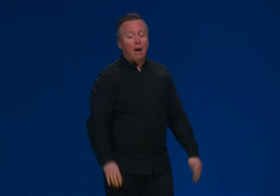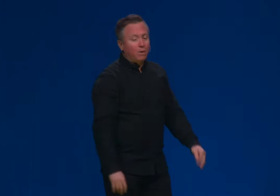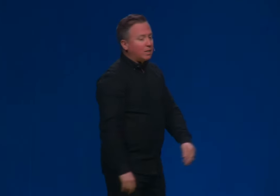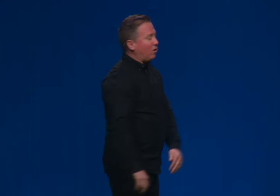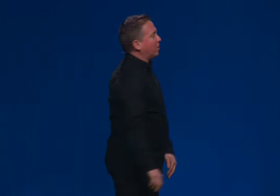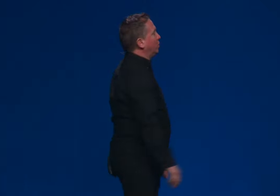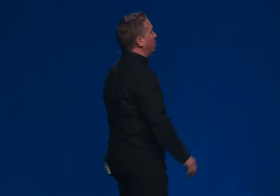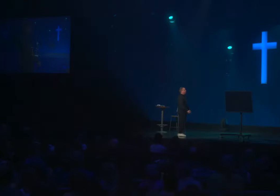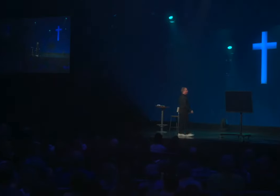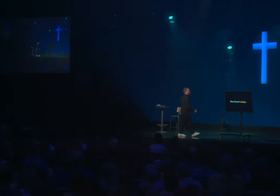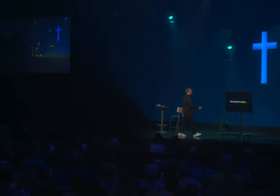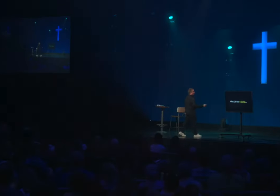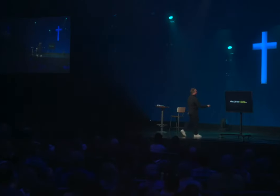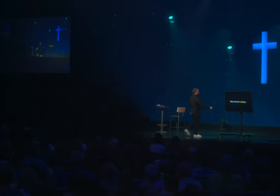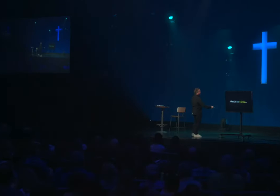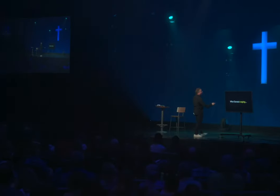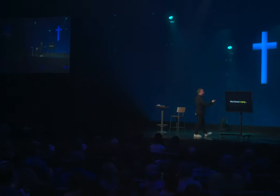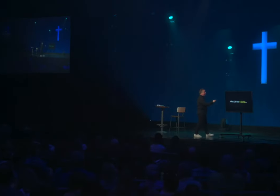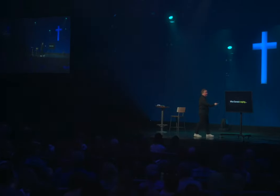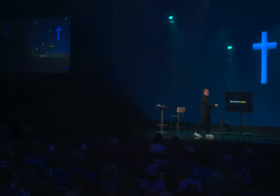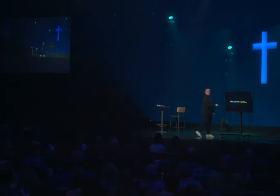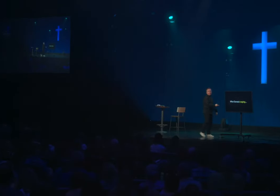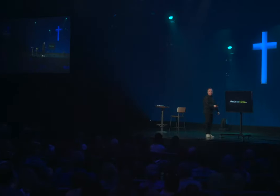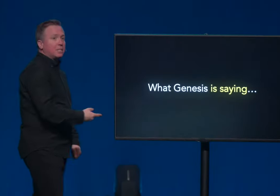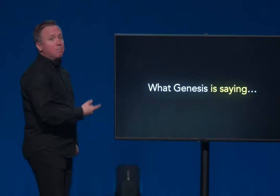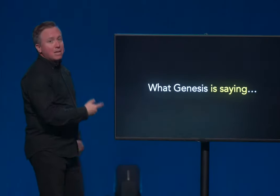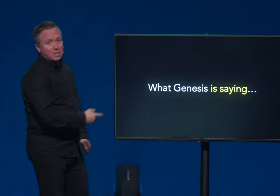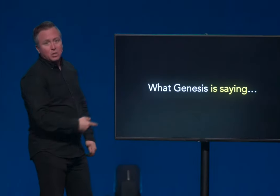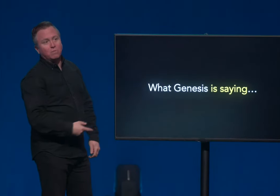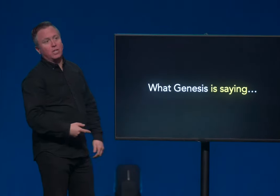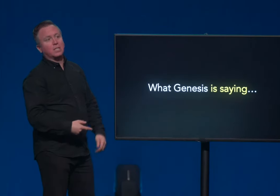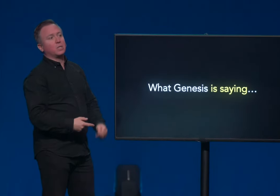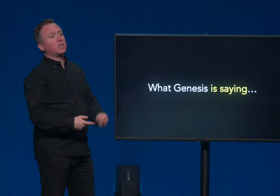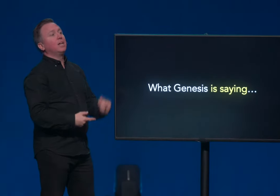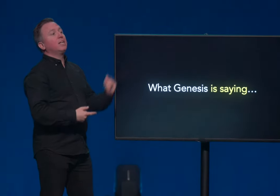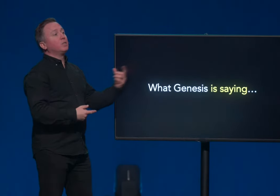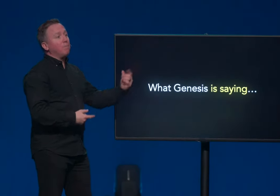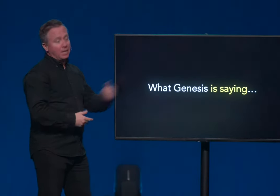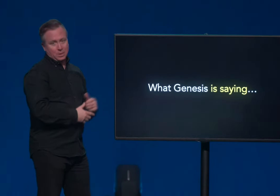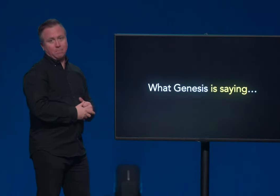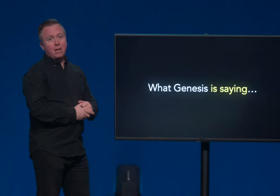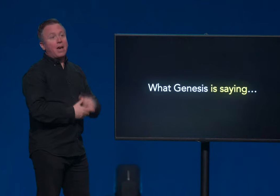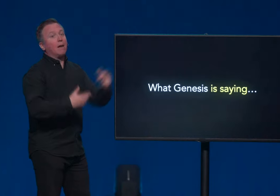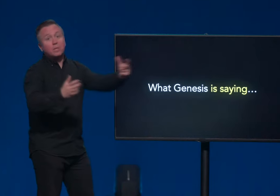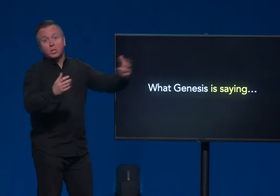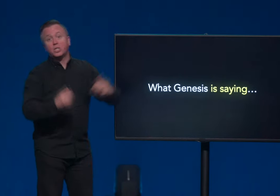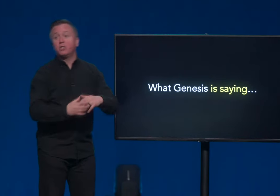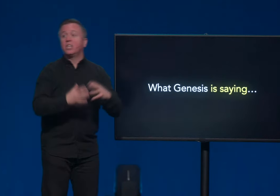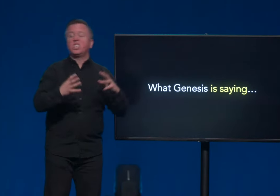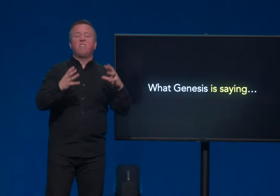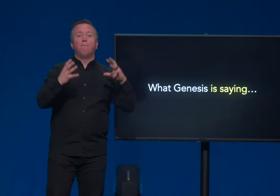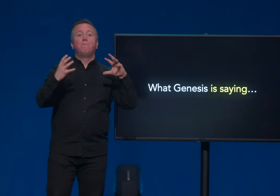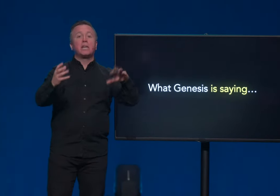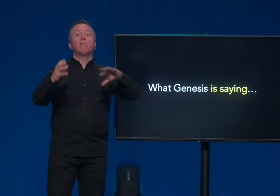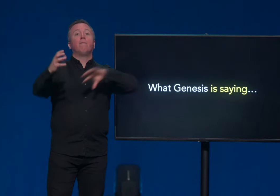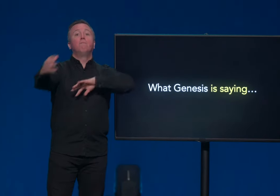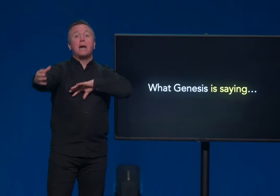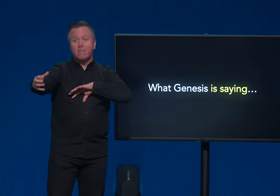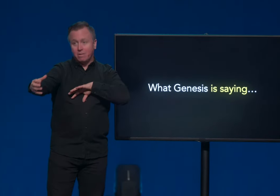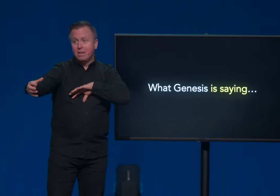I want to talk to you about what Genesis is saying, because the message of Genesis is amazing, and I'm going to suggest you that it's even bigger and better is amazing and I'm going to suggest you that it's even bigger and better